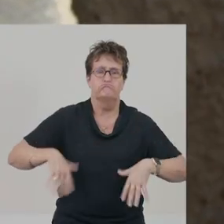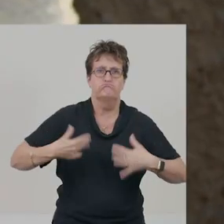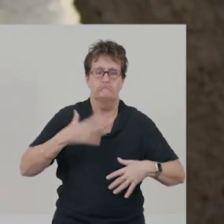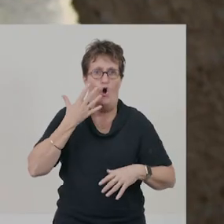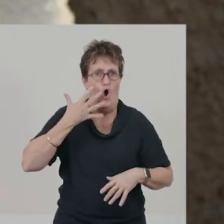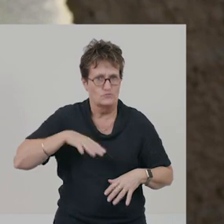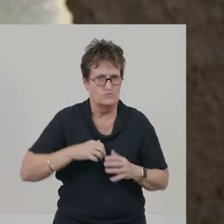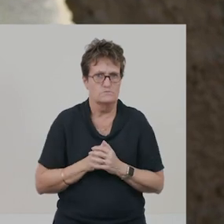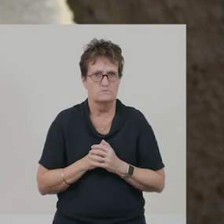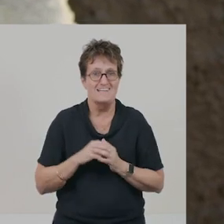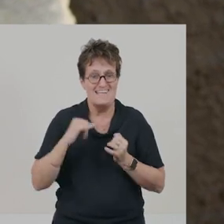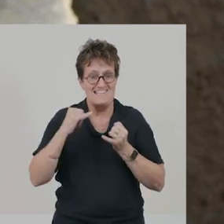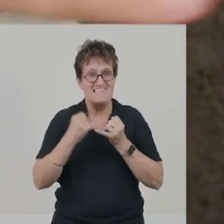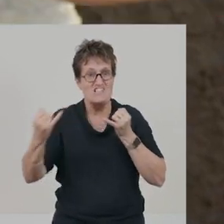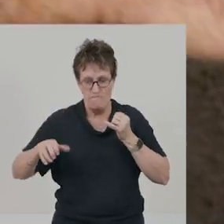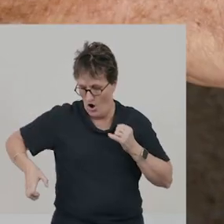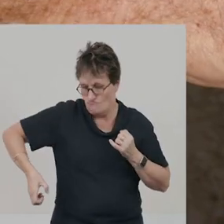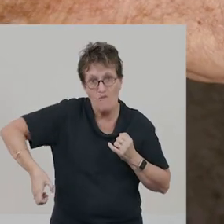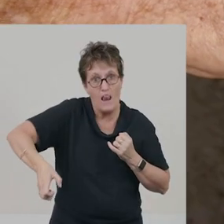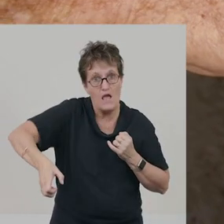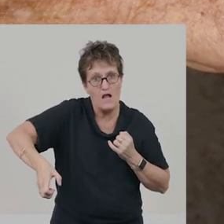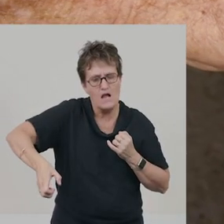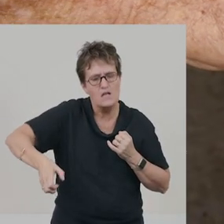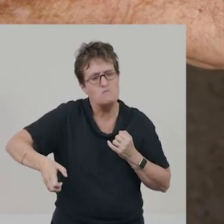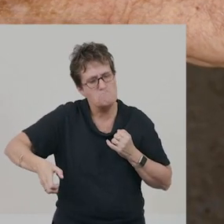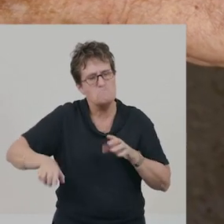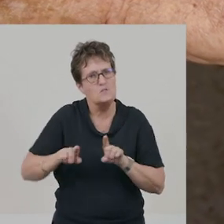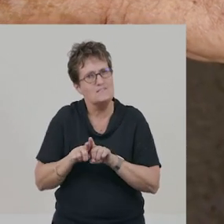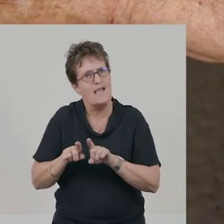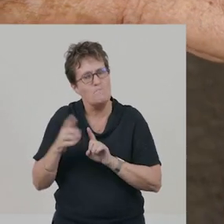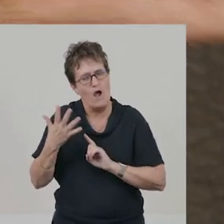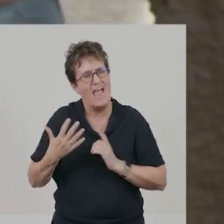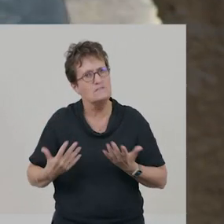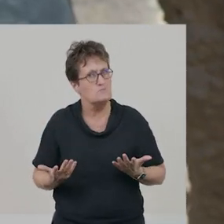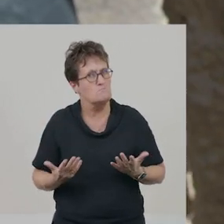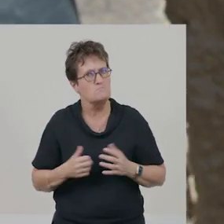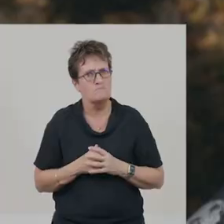This silver-painted metal railing, it’s about the same as my hand.